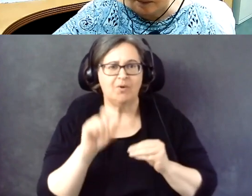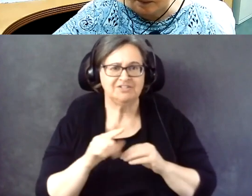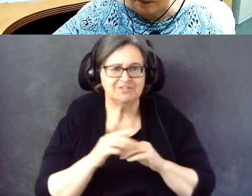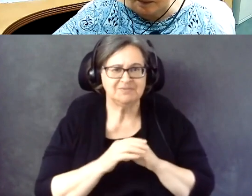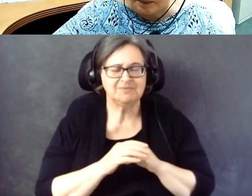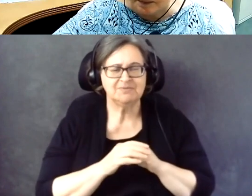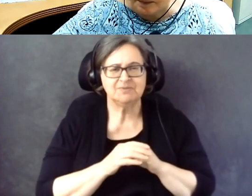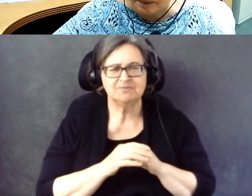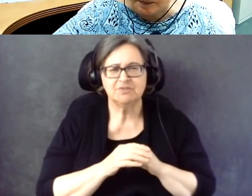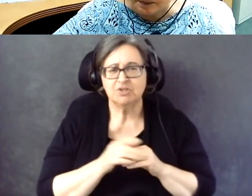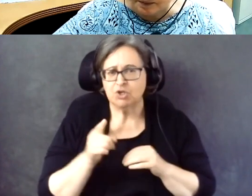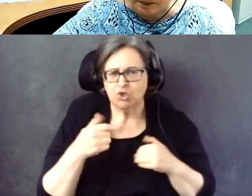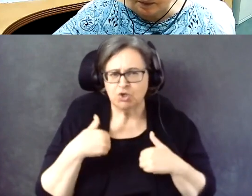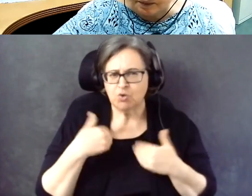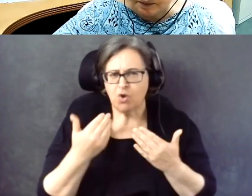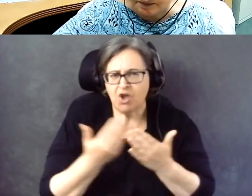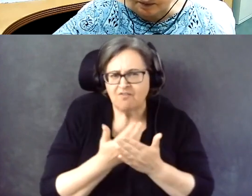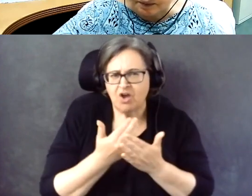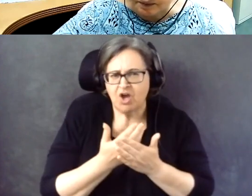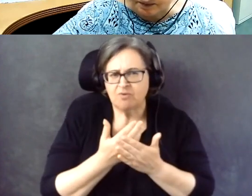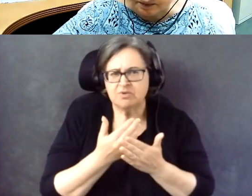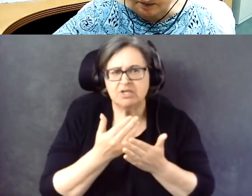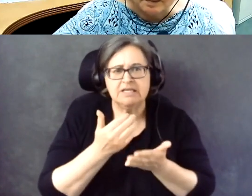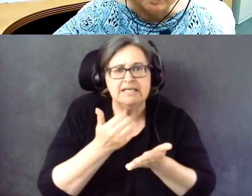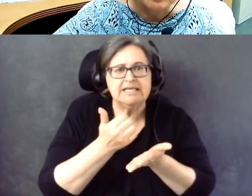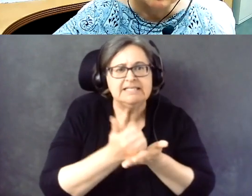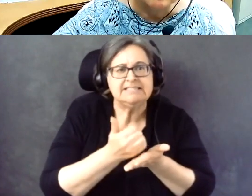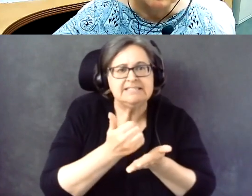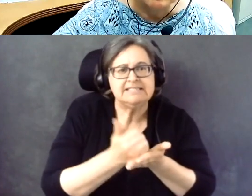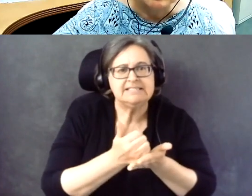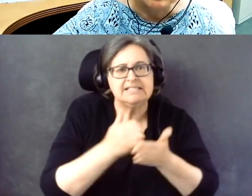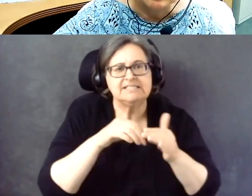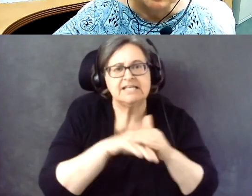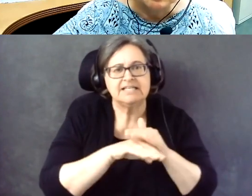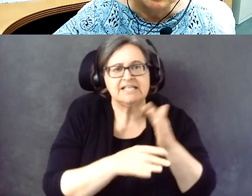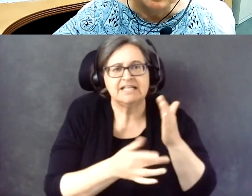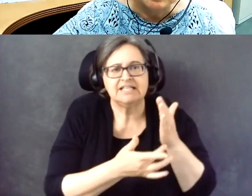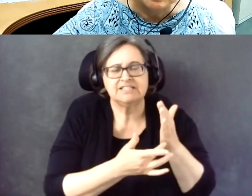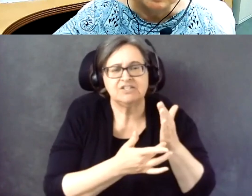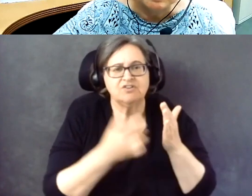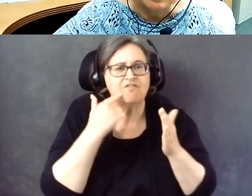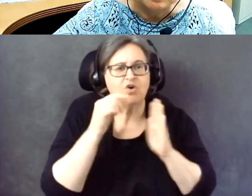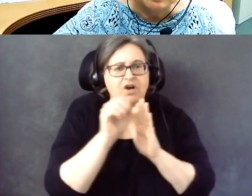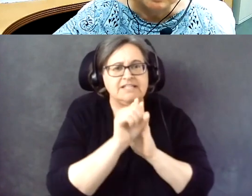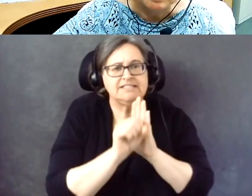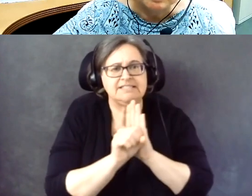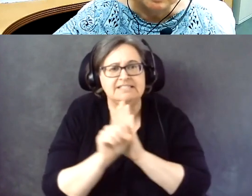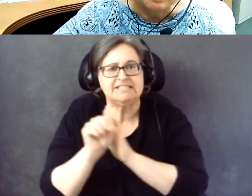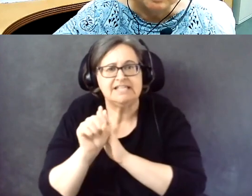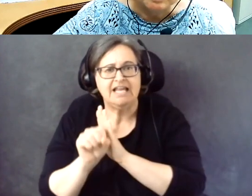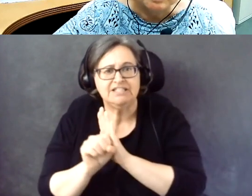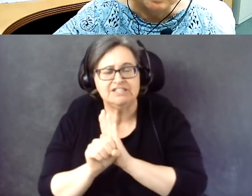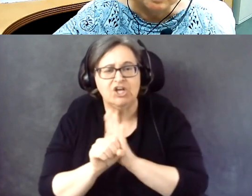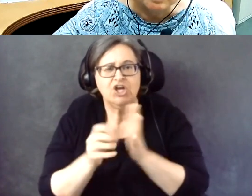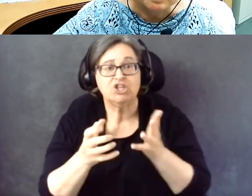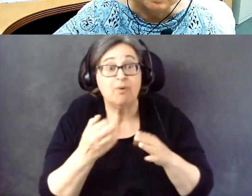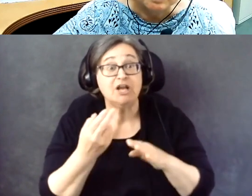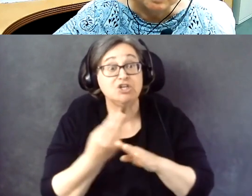Is there updated assistance accessible technology available to states that want to use this technology?